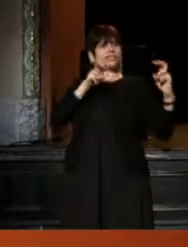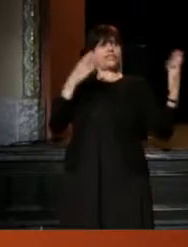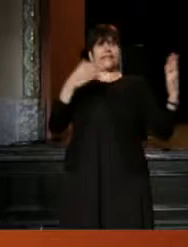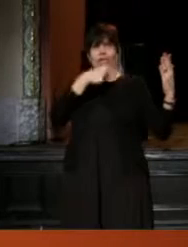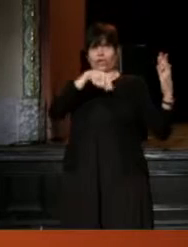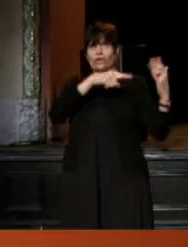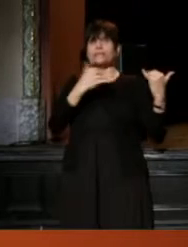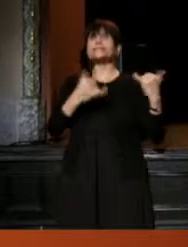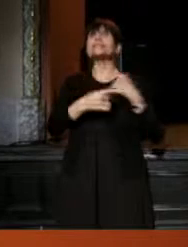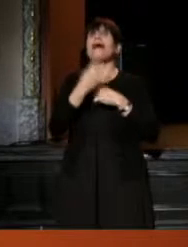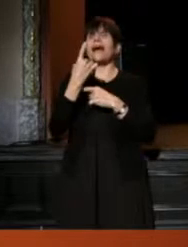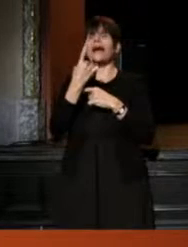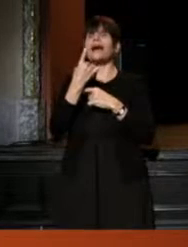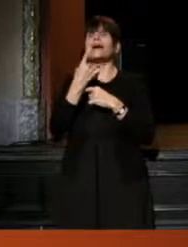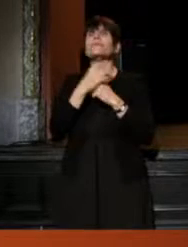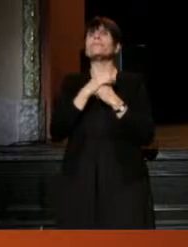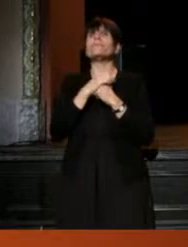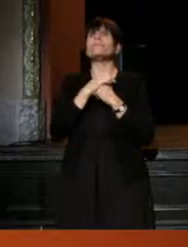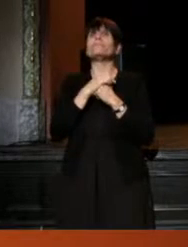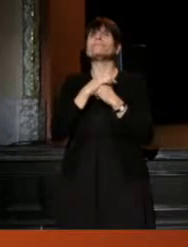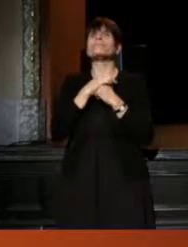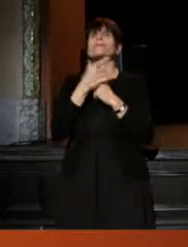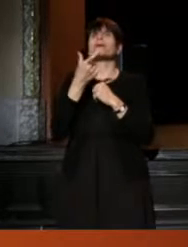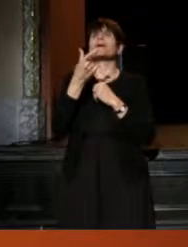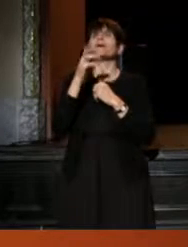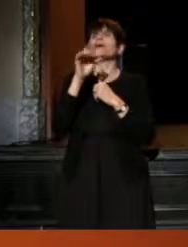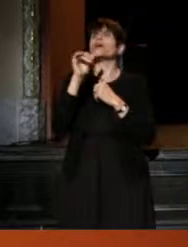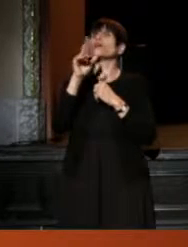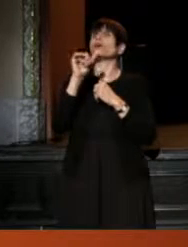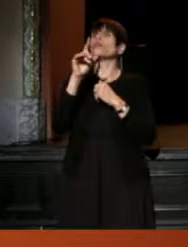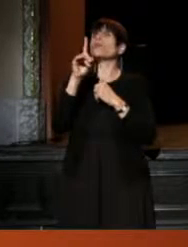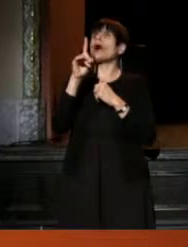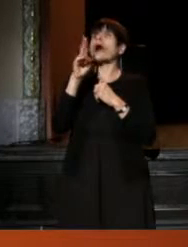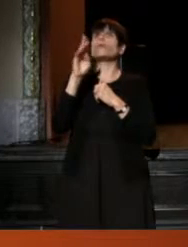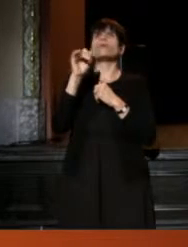which is about ground breaking artistic leadership,